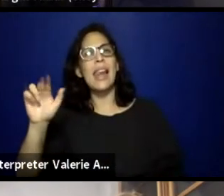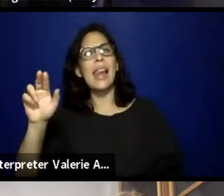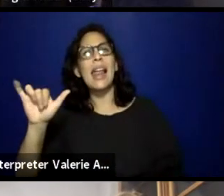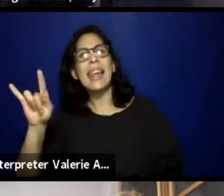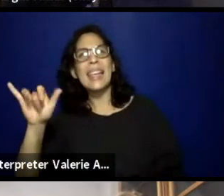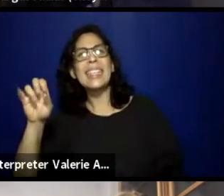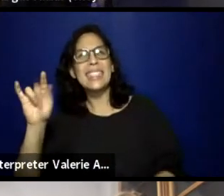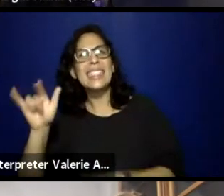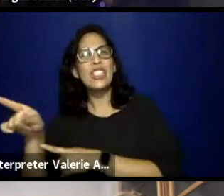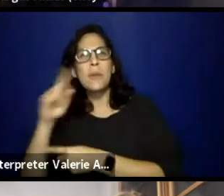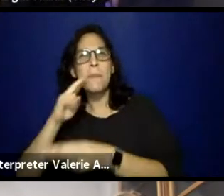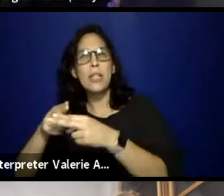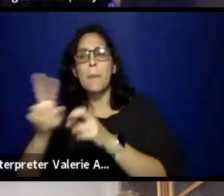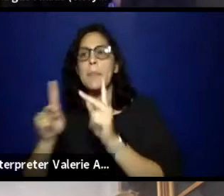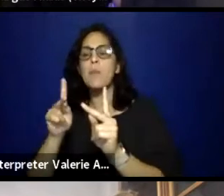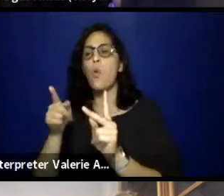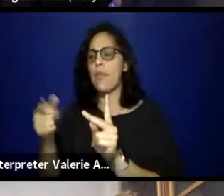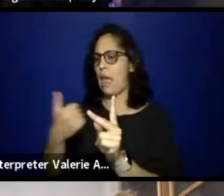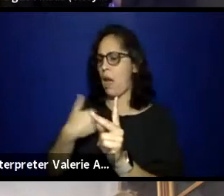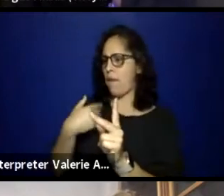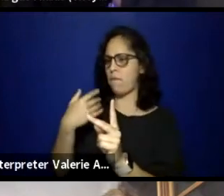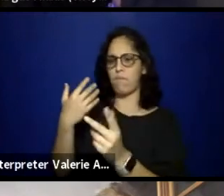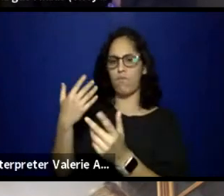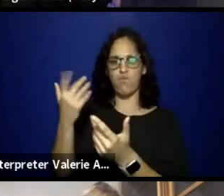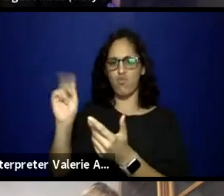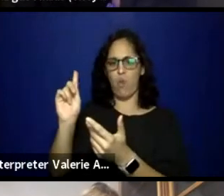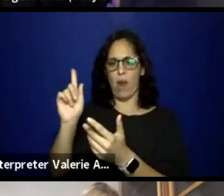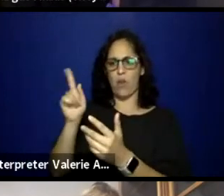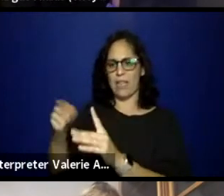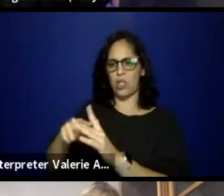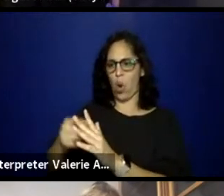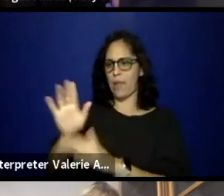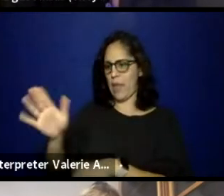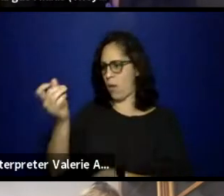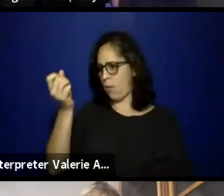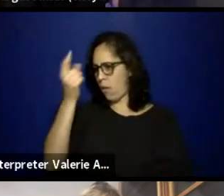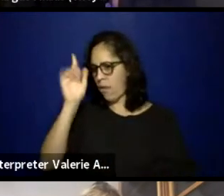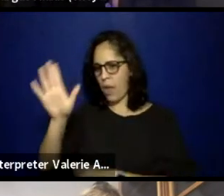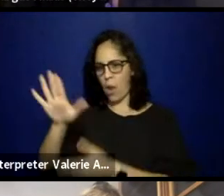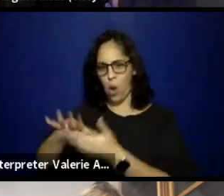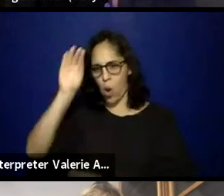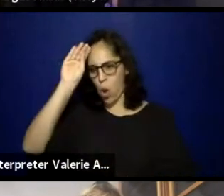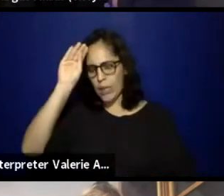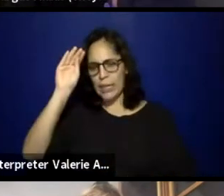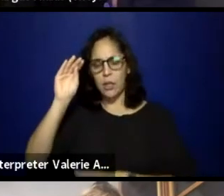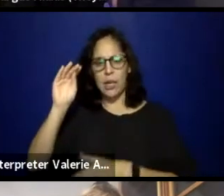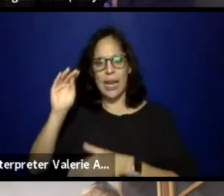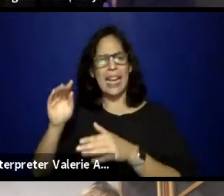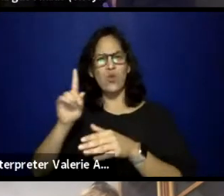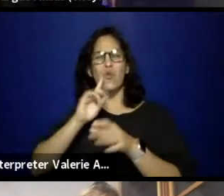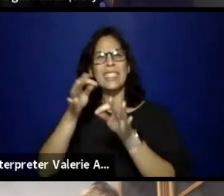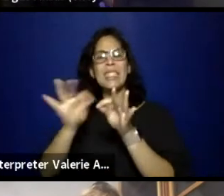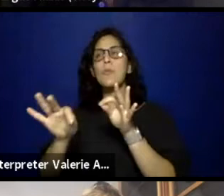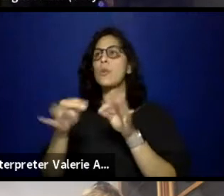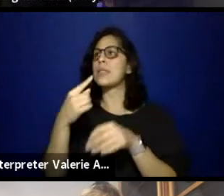of understanding, and I think that it gets so easy to look at this in terms of like black and white and like, this is a good person and not as a bad person